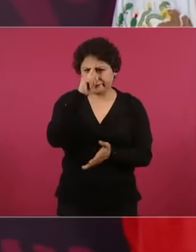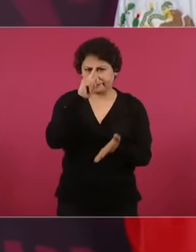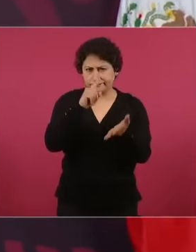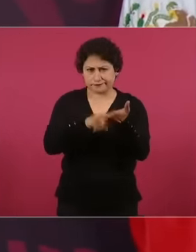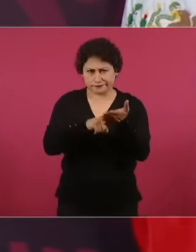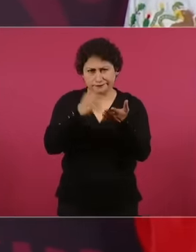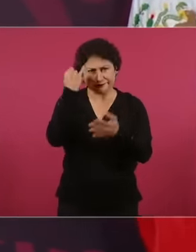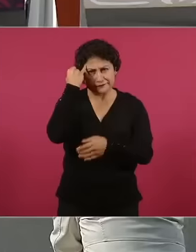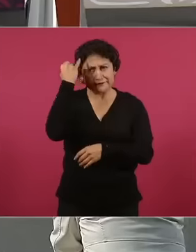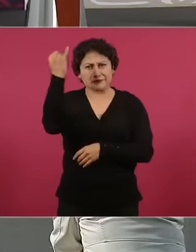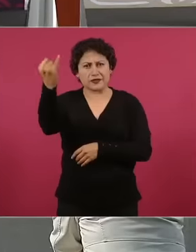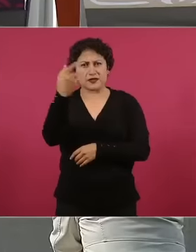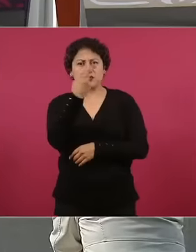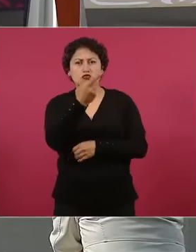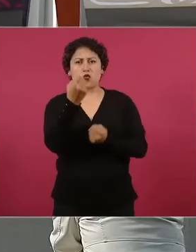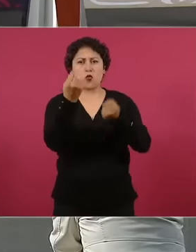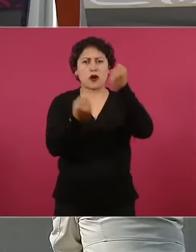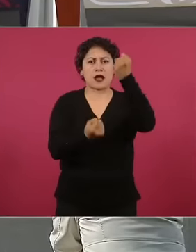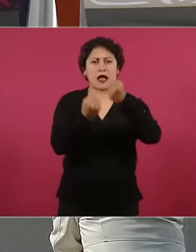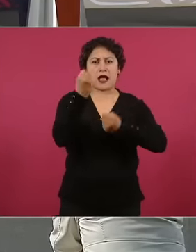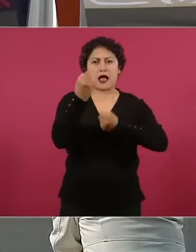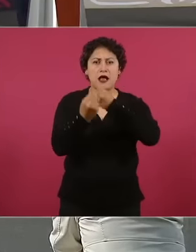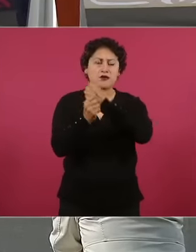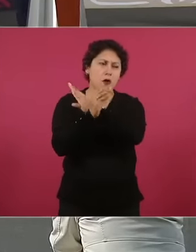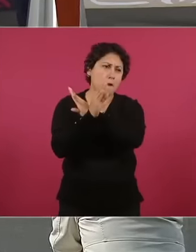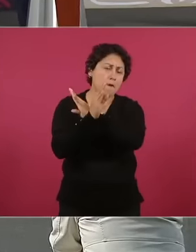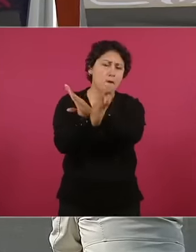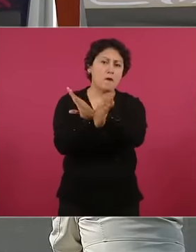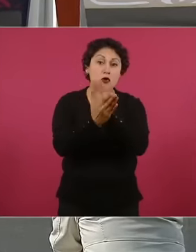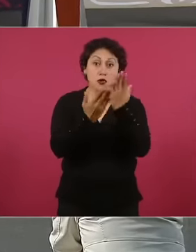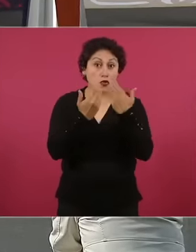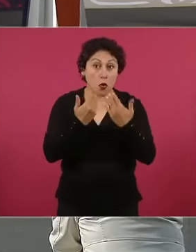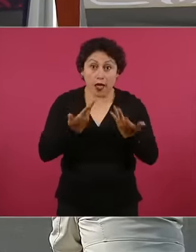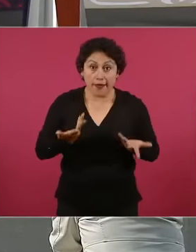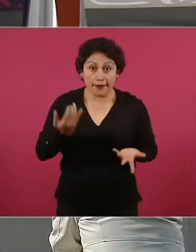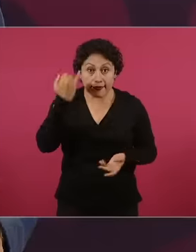armor and he was